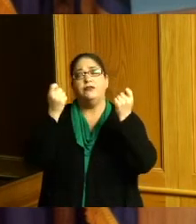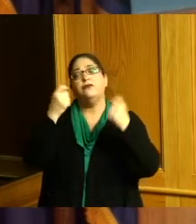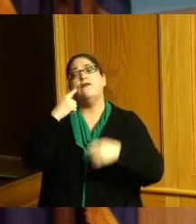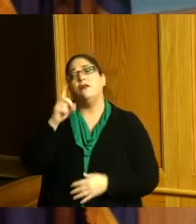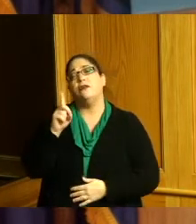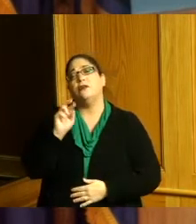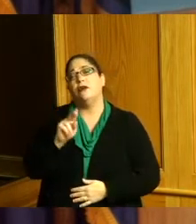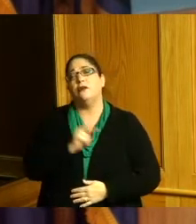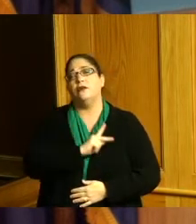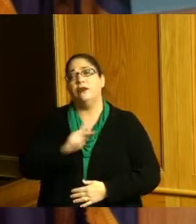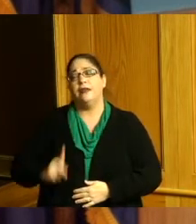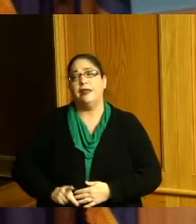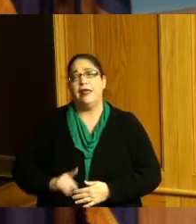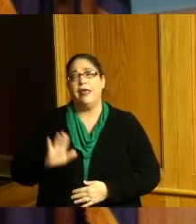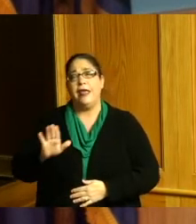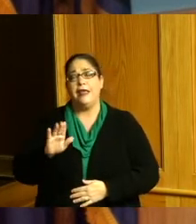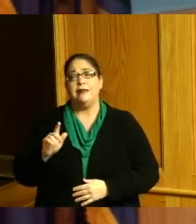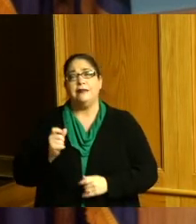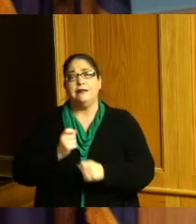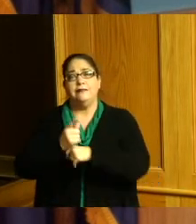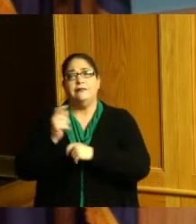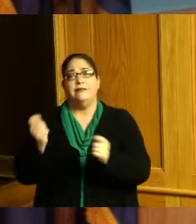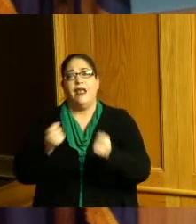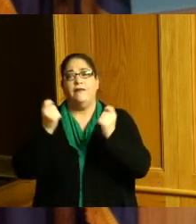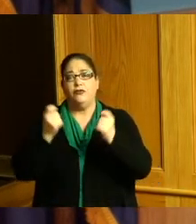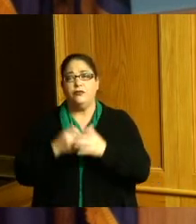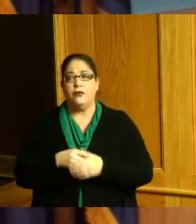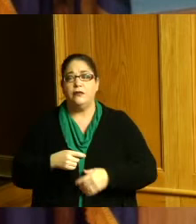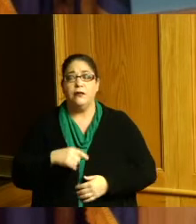anniversary and we were talking about how to make voting rights permanent and